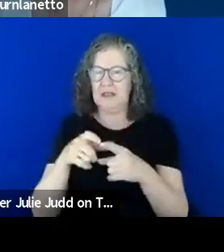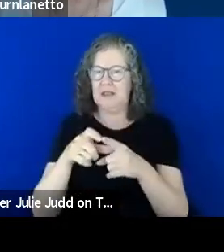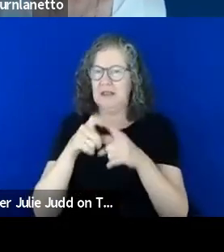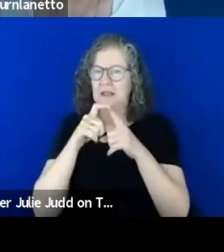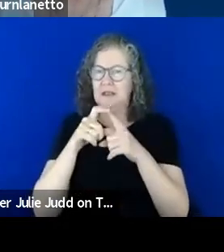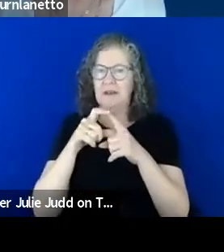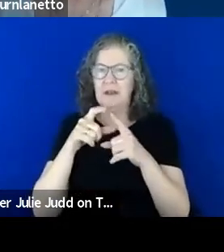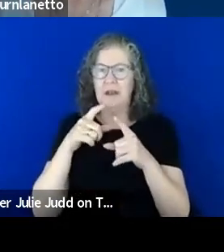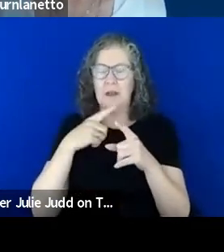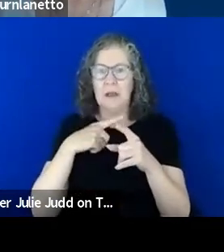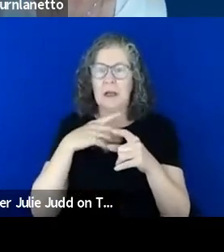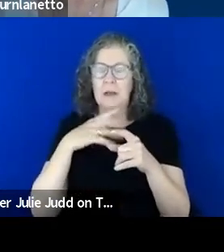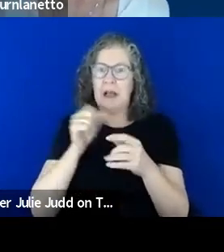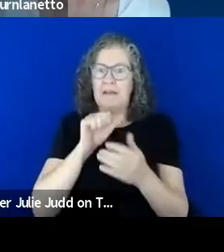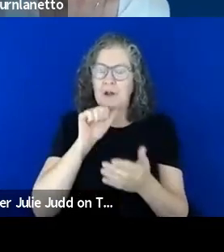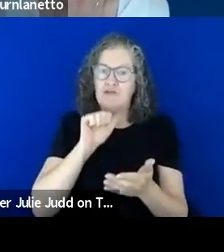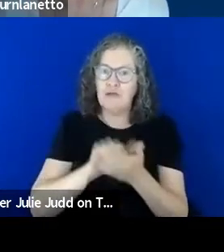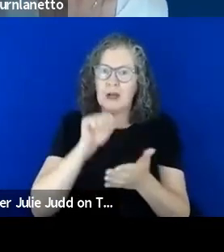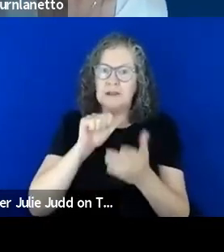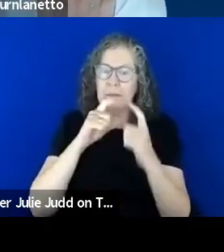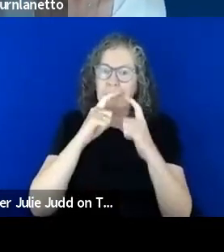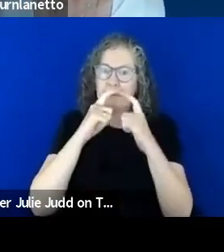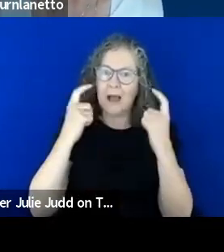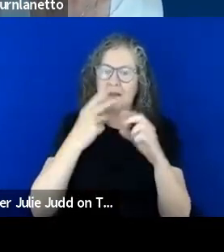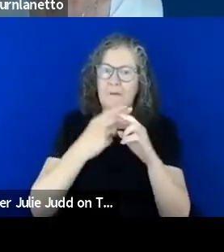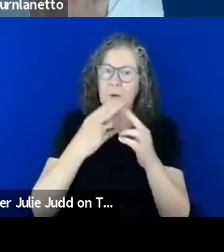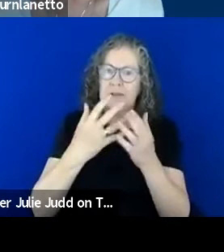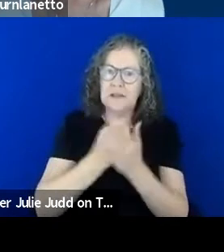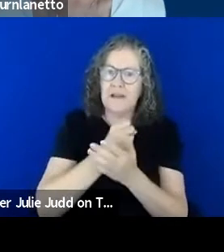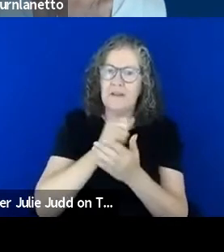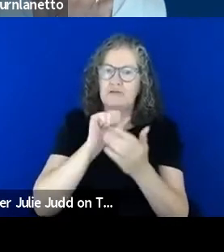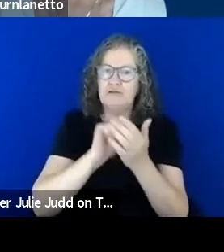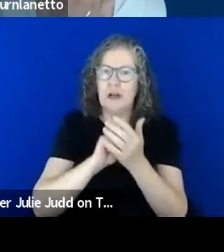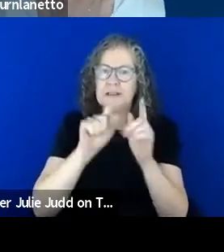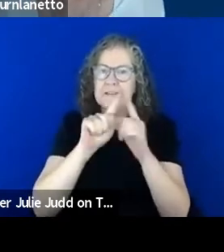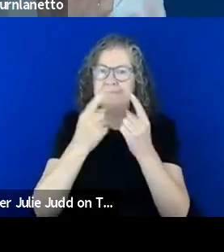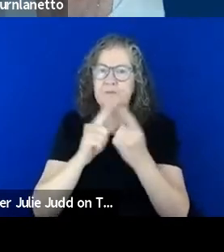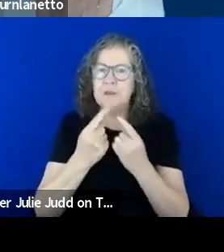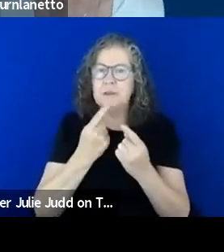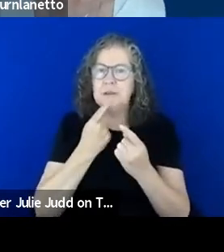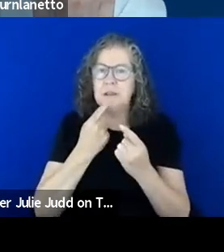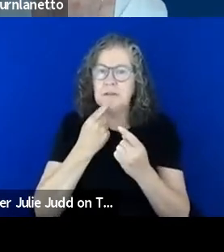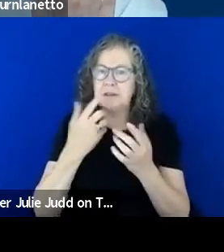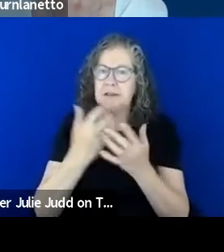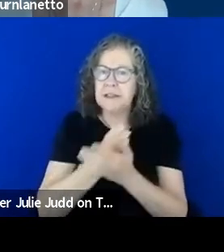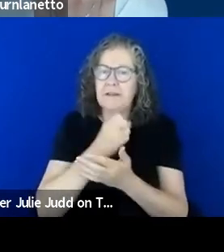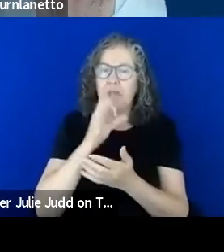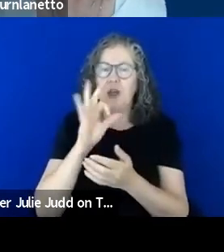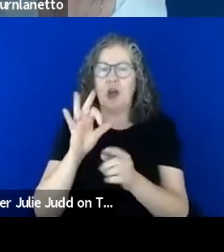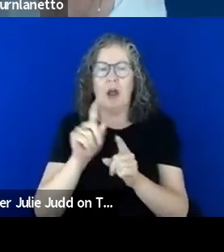right mask, you know, category that's safe to use, not something that's, you know, got your glad